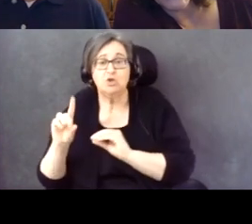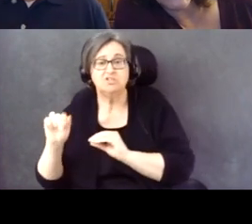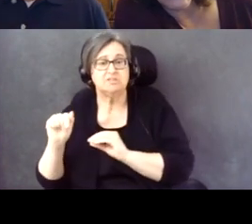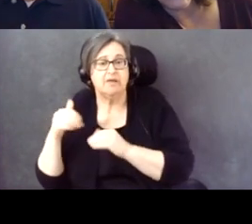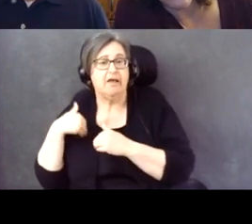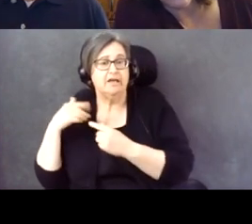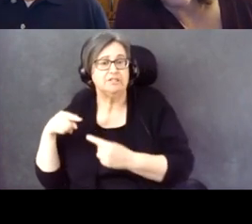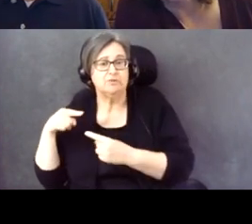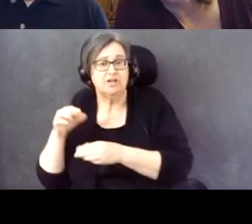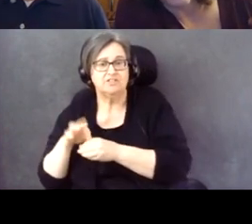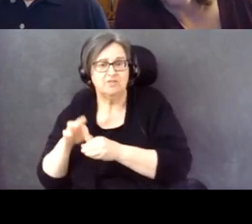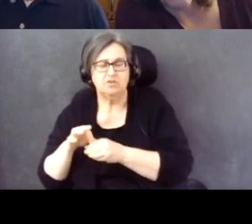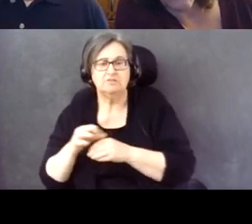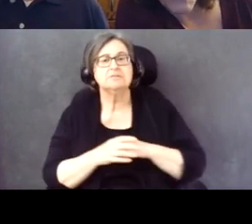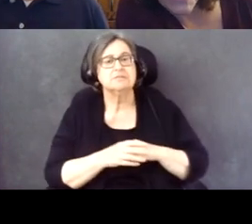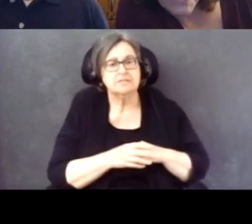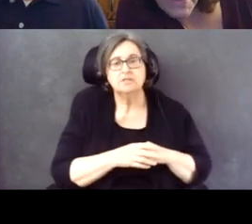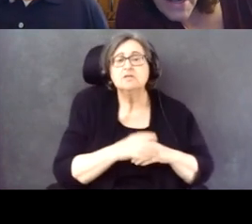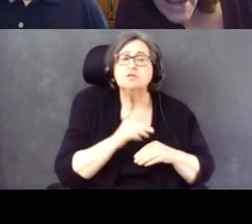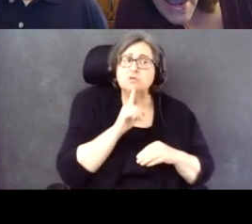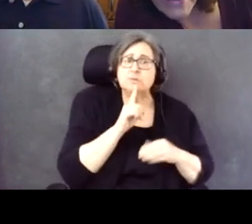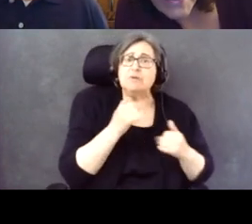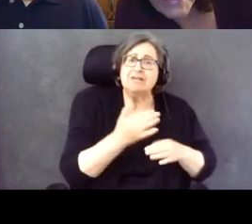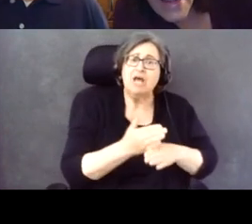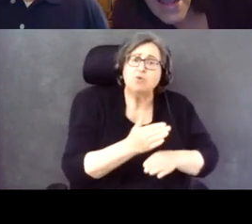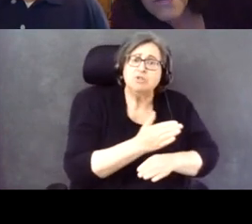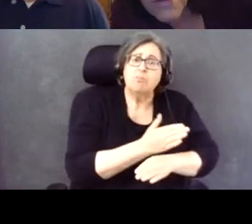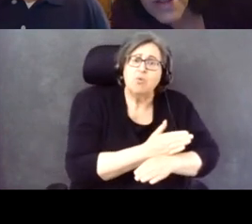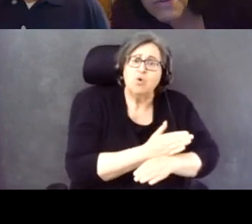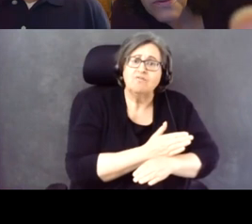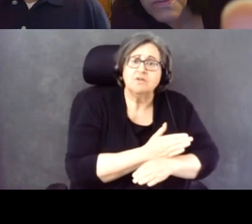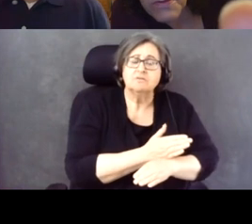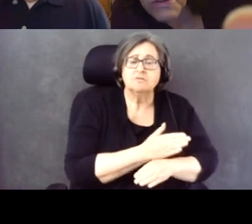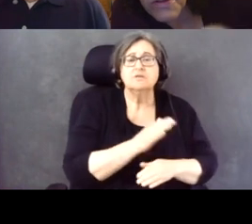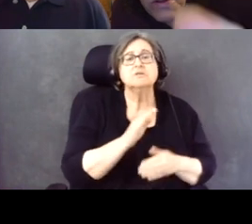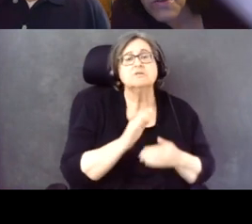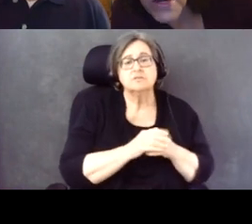So we've really seen improvement, at least half of the improvement was due to greater